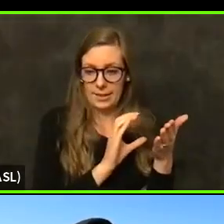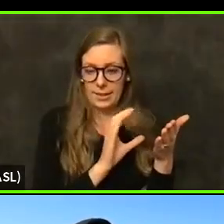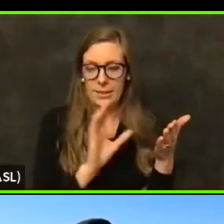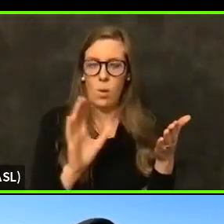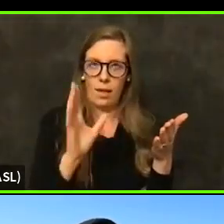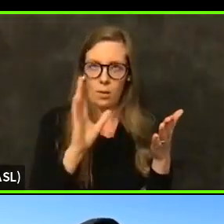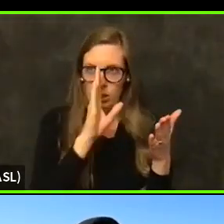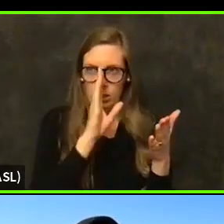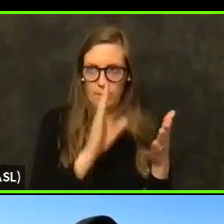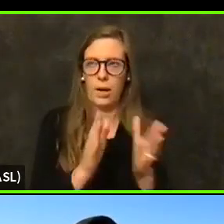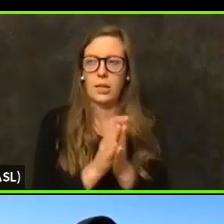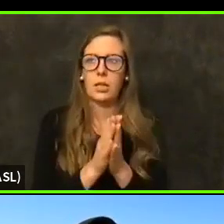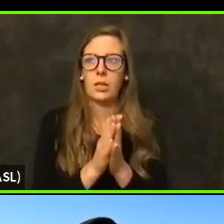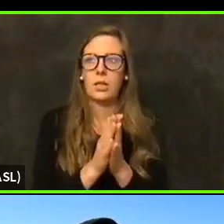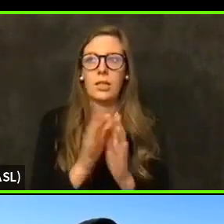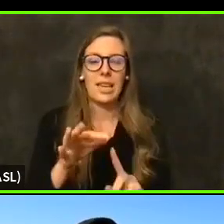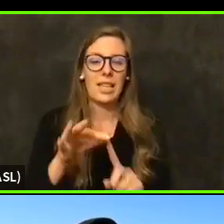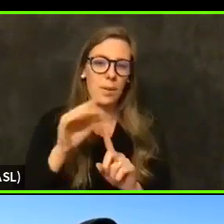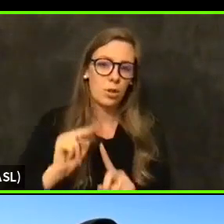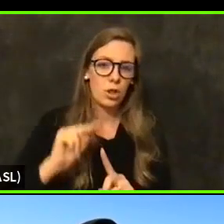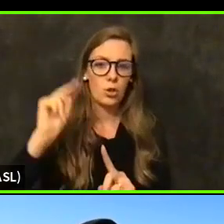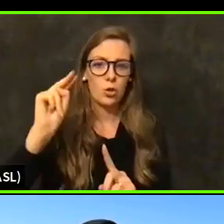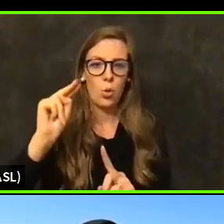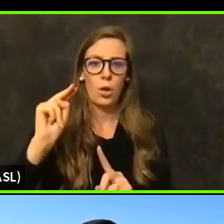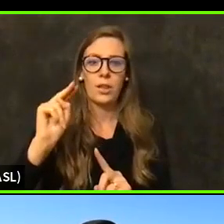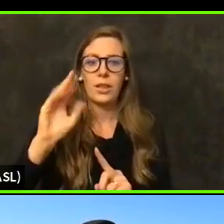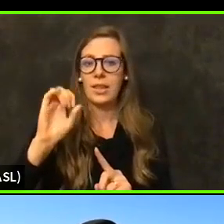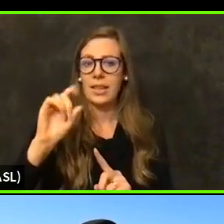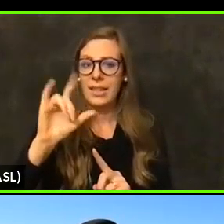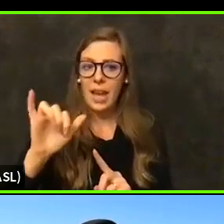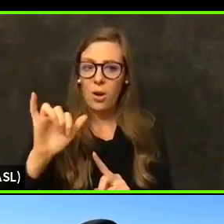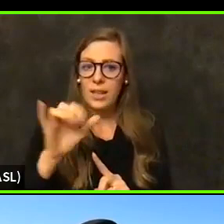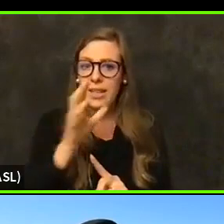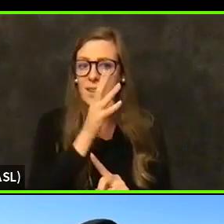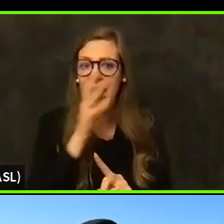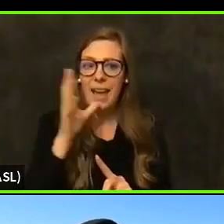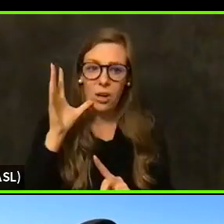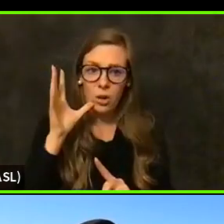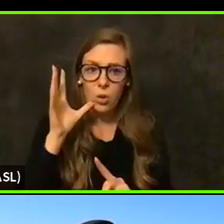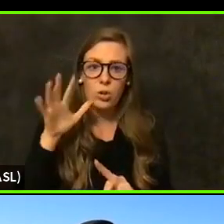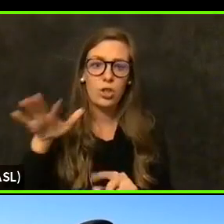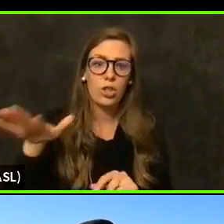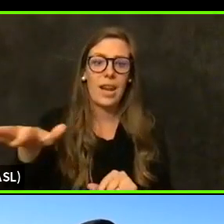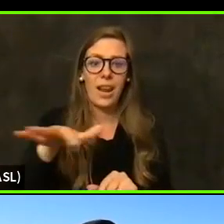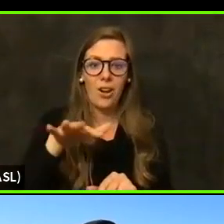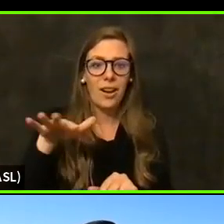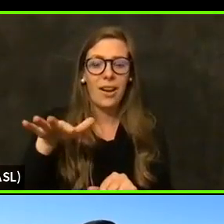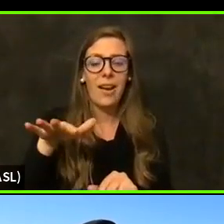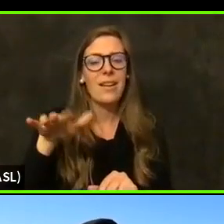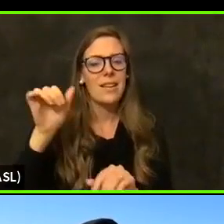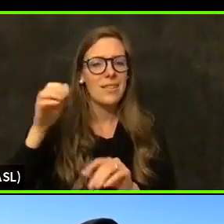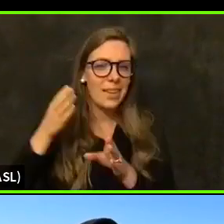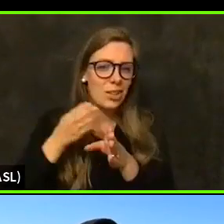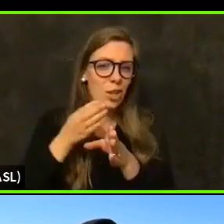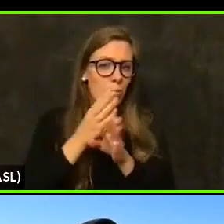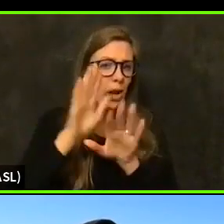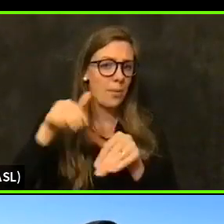especially in like North County, a prime agricultural area. Alexander Valley in Alliance are primary providers for farm workers.